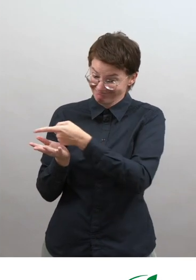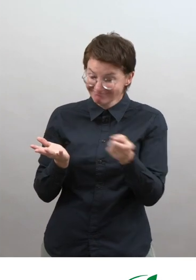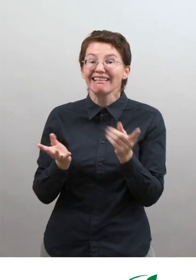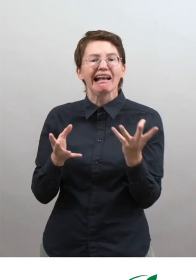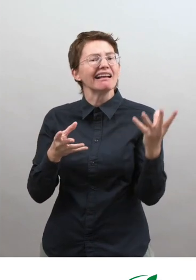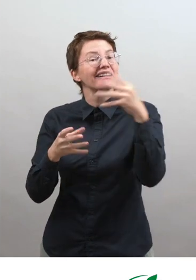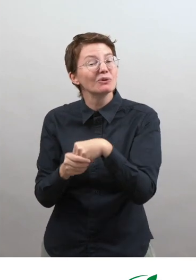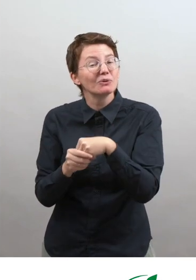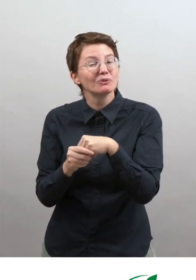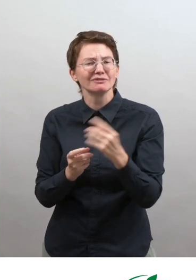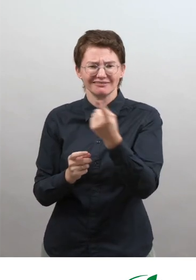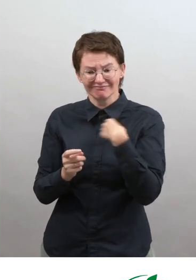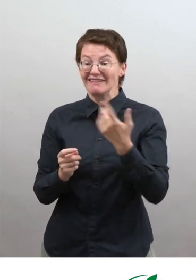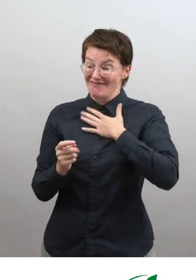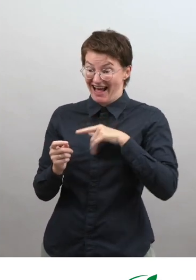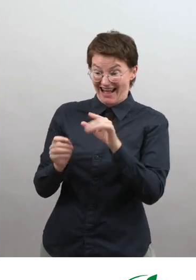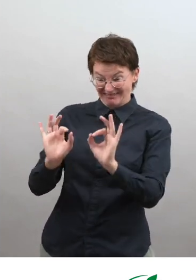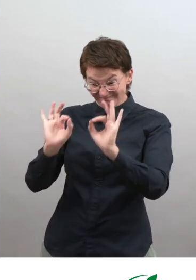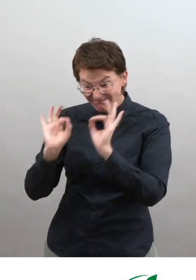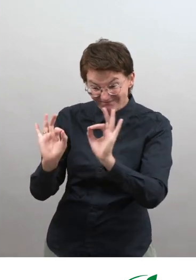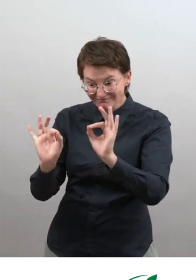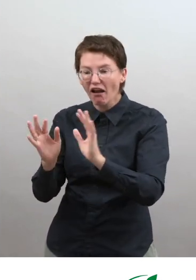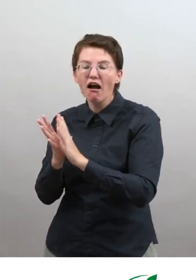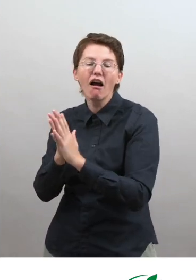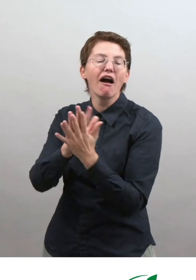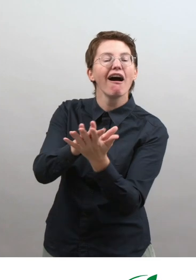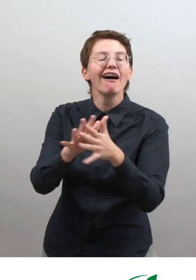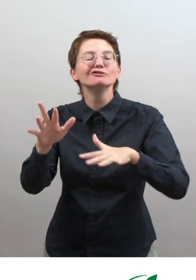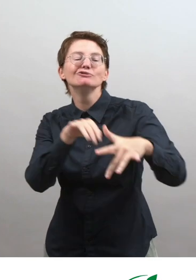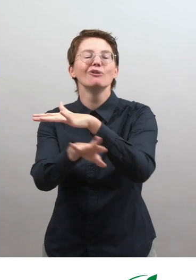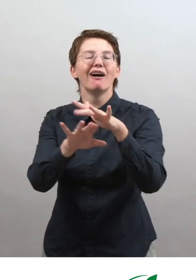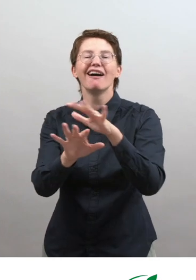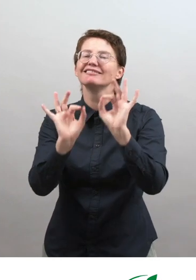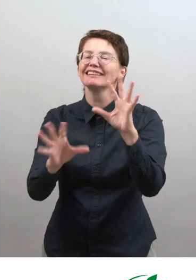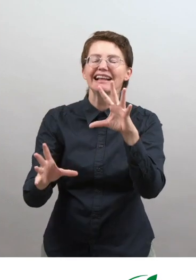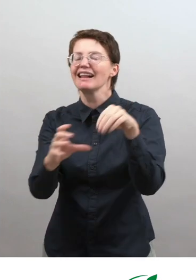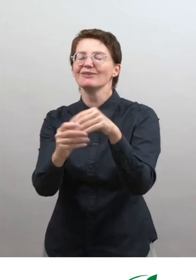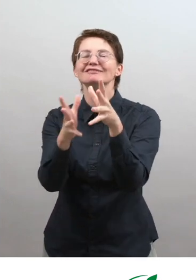So all the arts are included, and thus we can help transform society to be more inclusive.